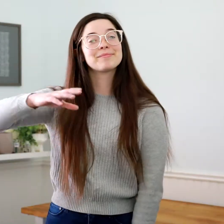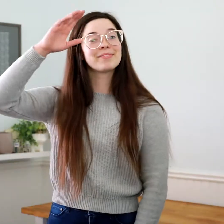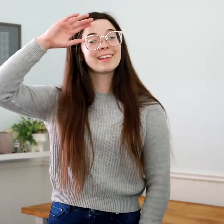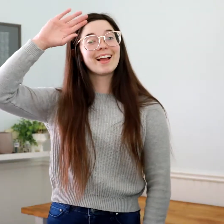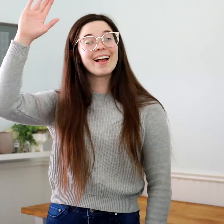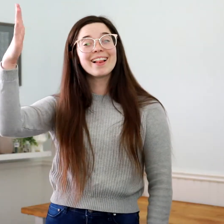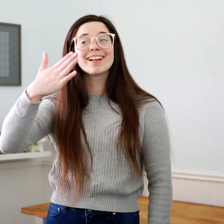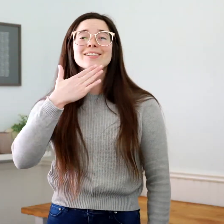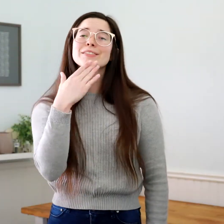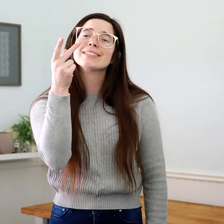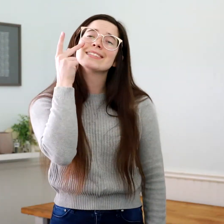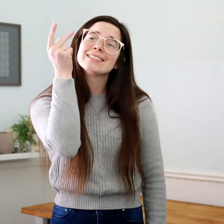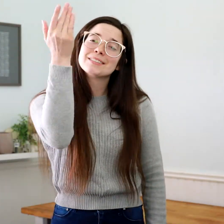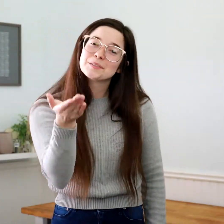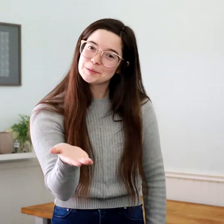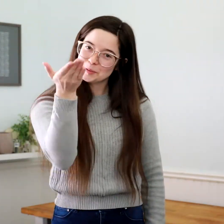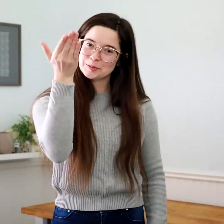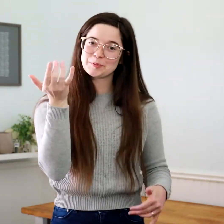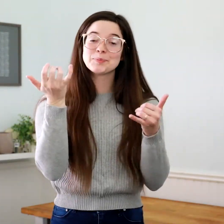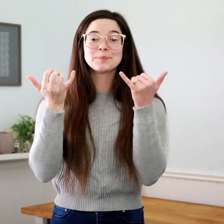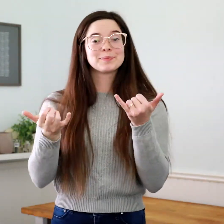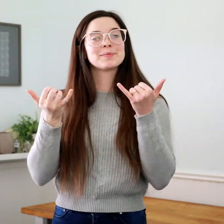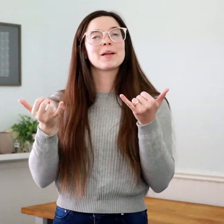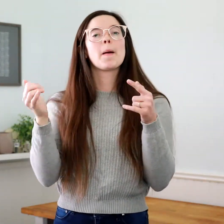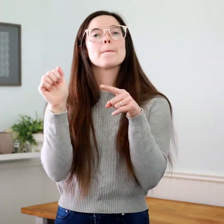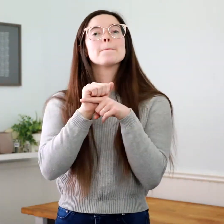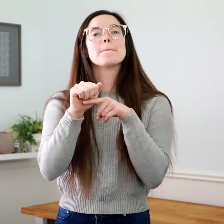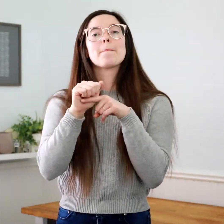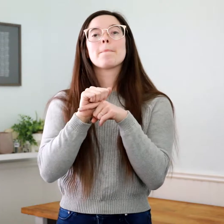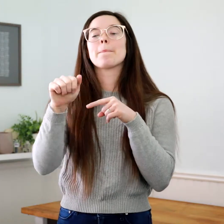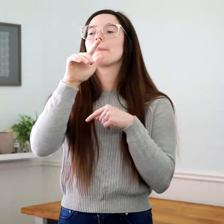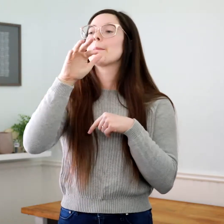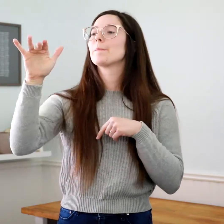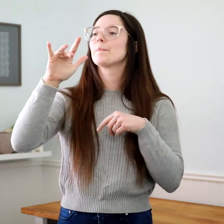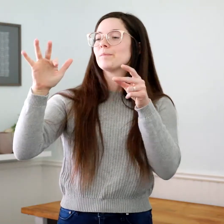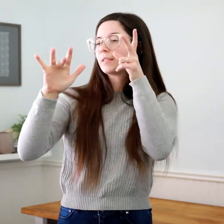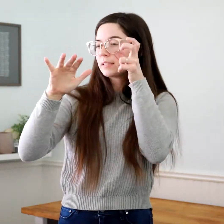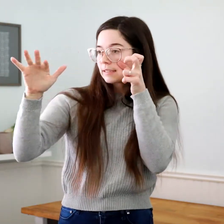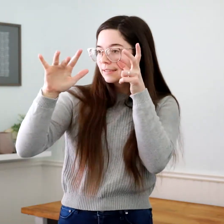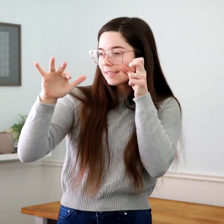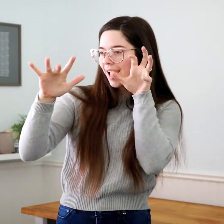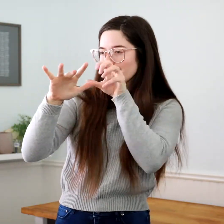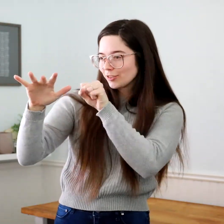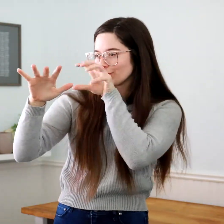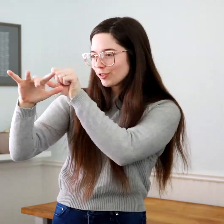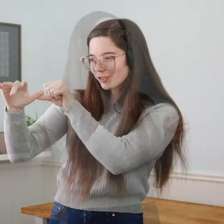Hello! Good to see you! Today, we'll be practicing receptive fingerspelling.